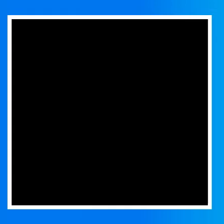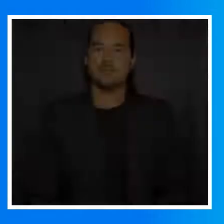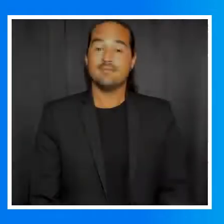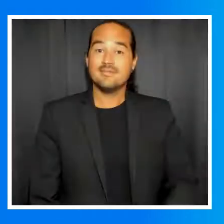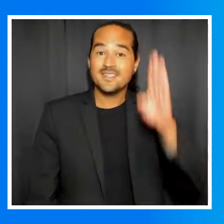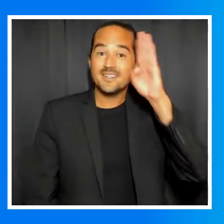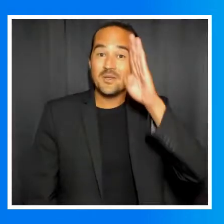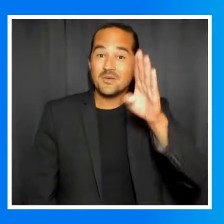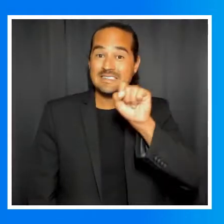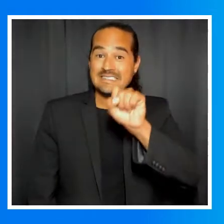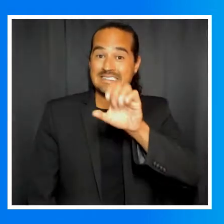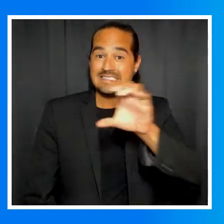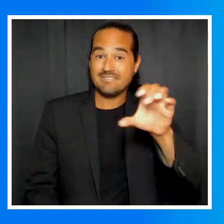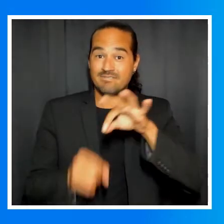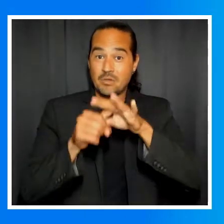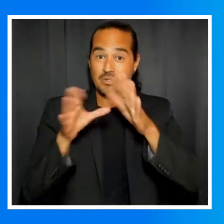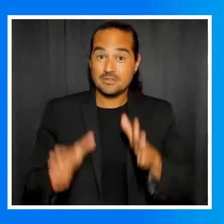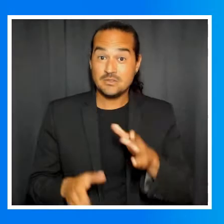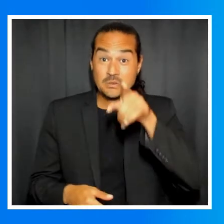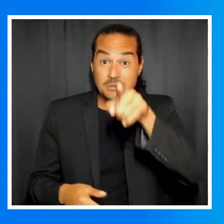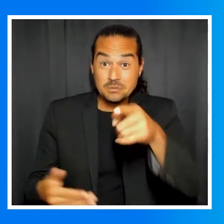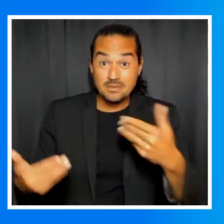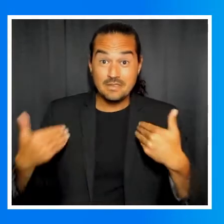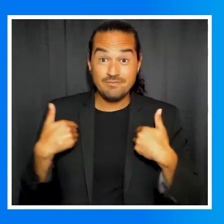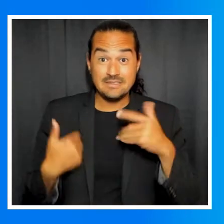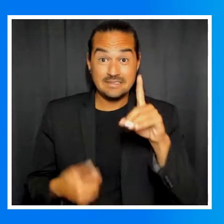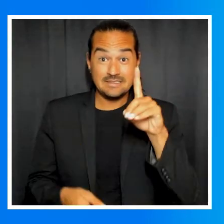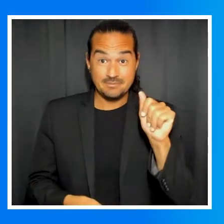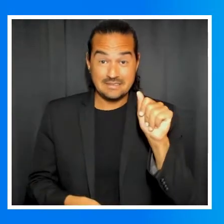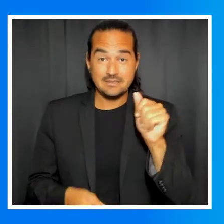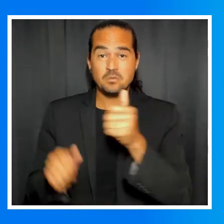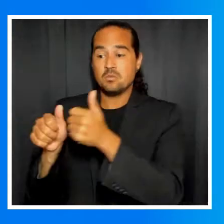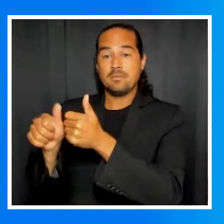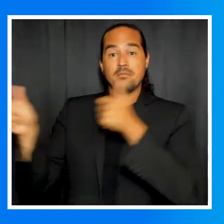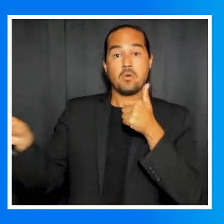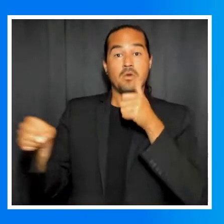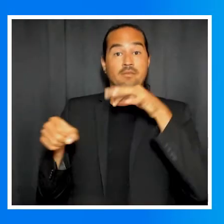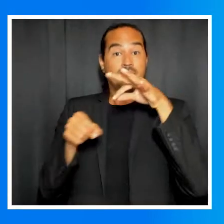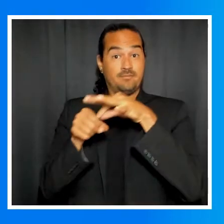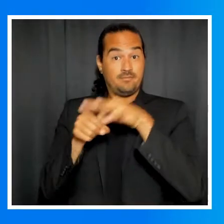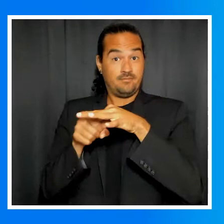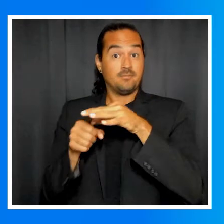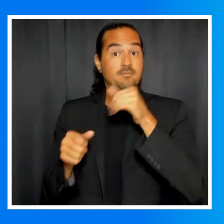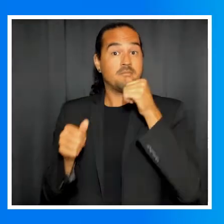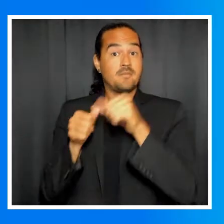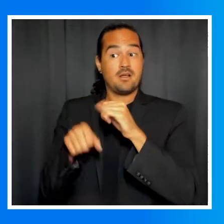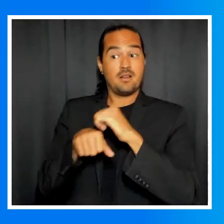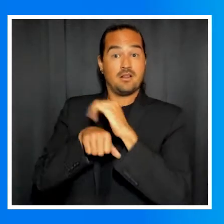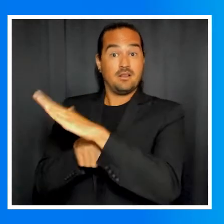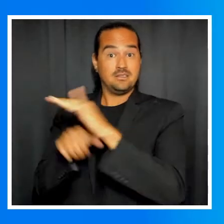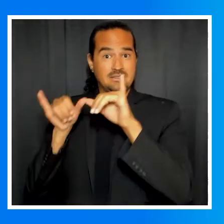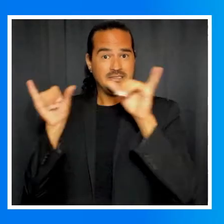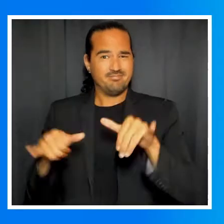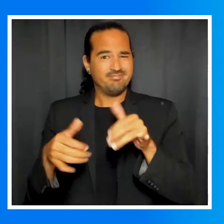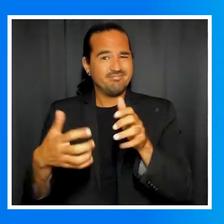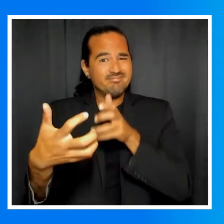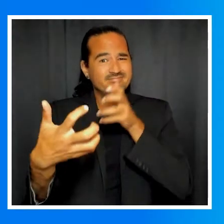Hello, Santa Clara County voters! Are you a voter with a disability? Then the Remote Access Vote By Mail system was designed just for you.